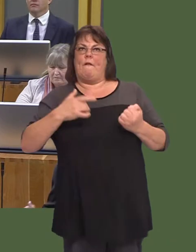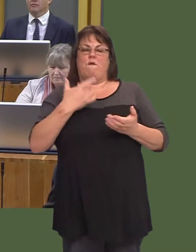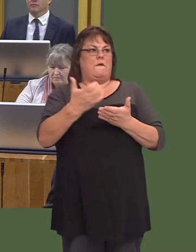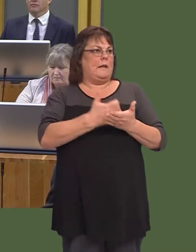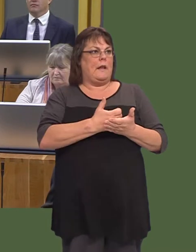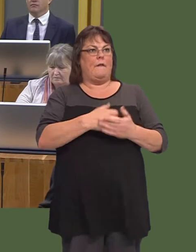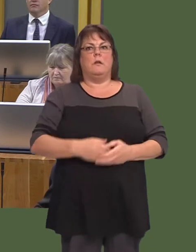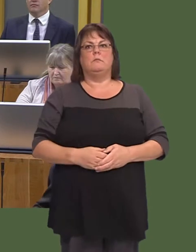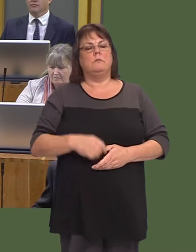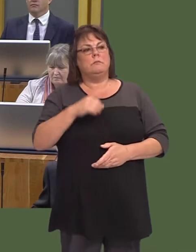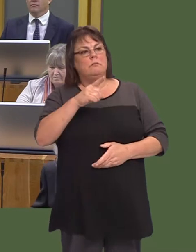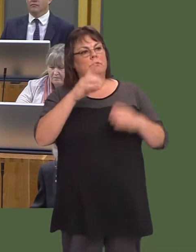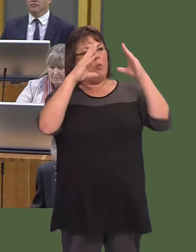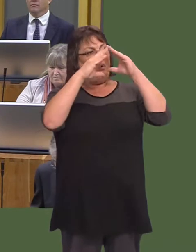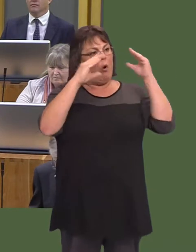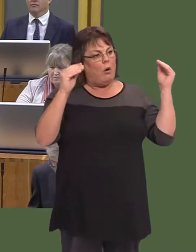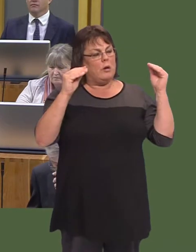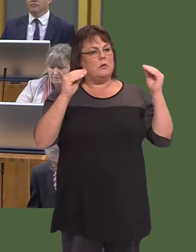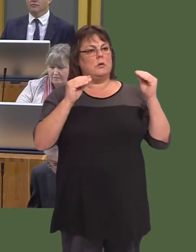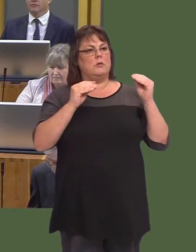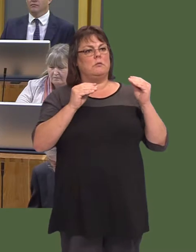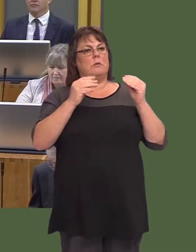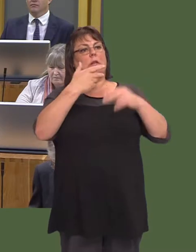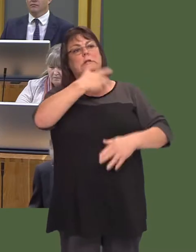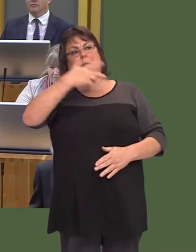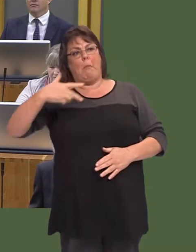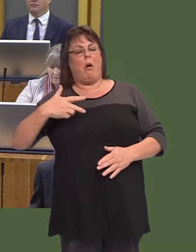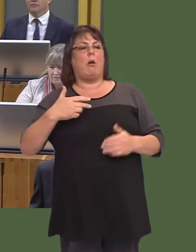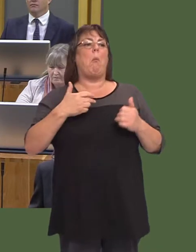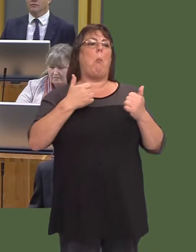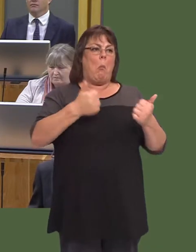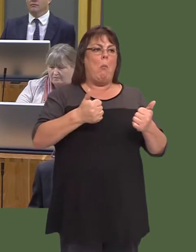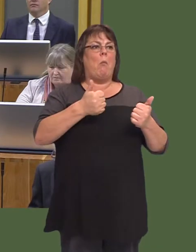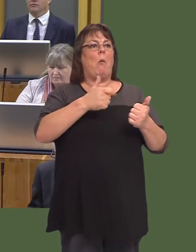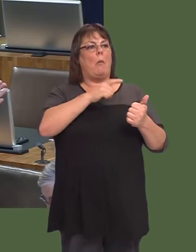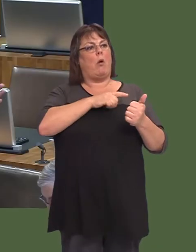In the countries that the Memberís mentioned, in the Netherlands, for example, and in Denmark,